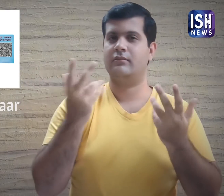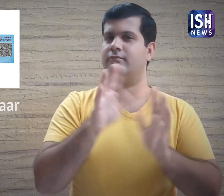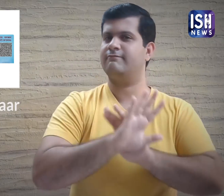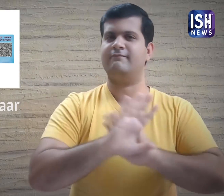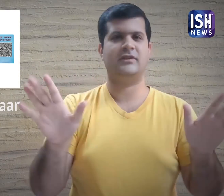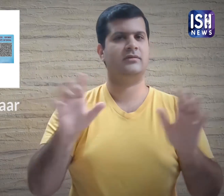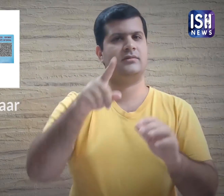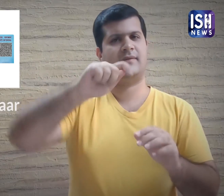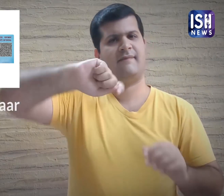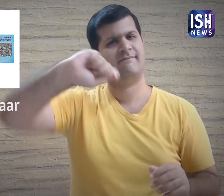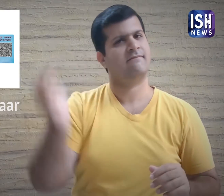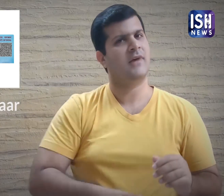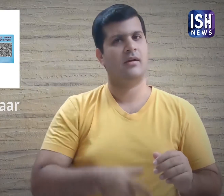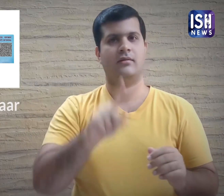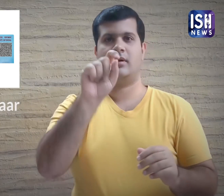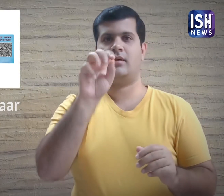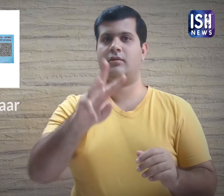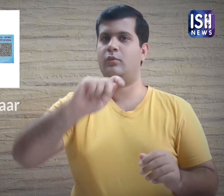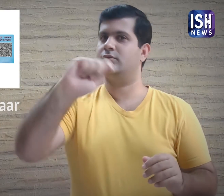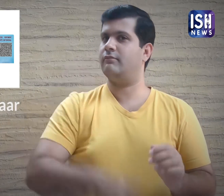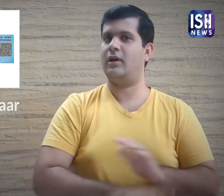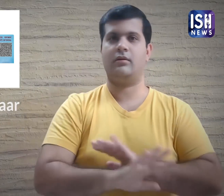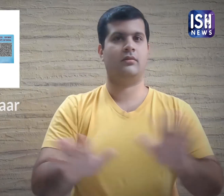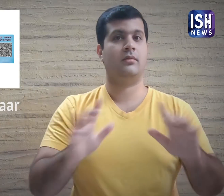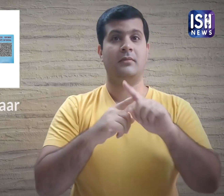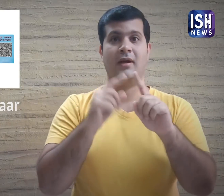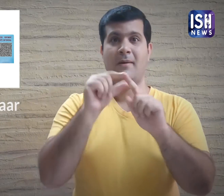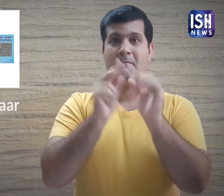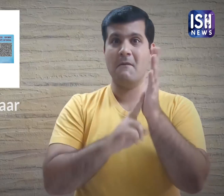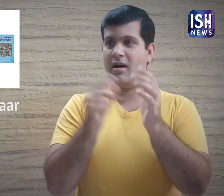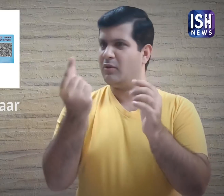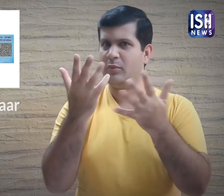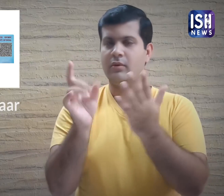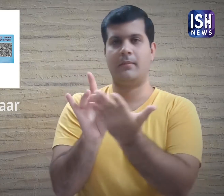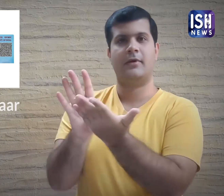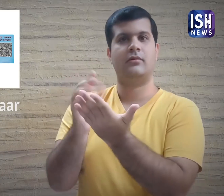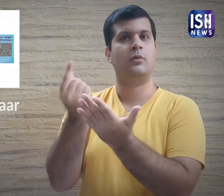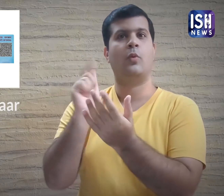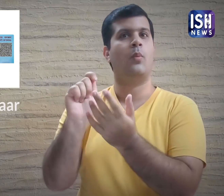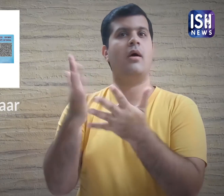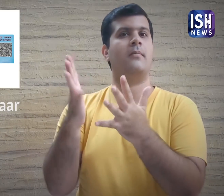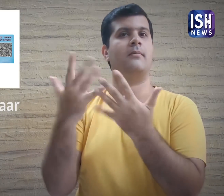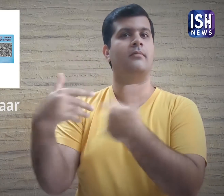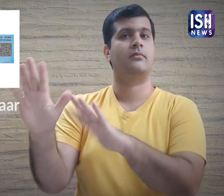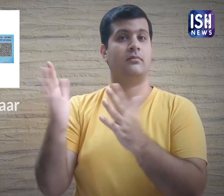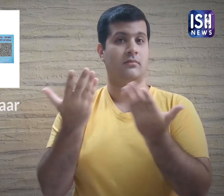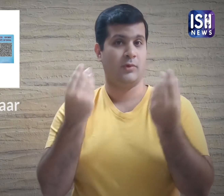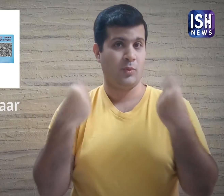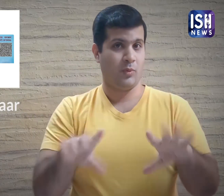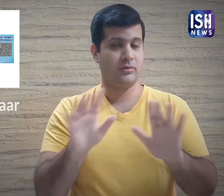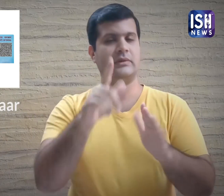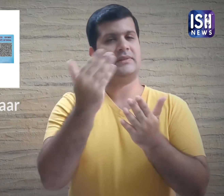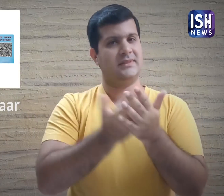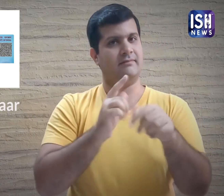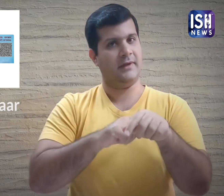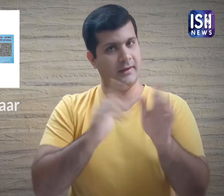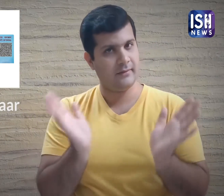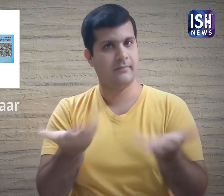you will be fined Rs 10,000. PAN will be declared inoperative as well. Instead make use of your time.